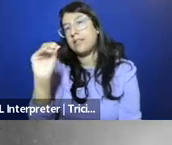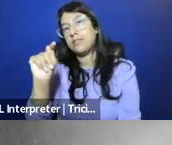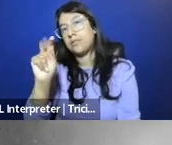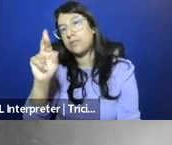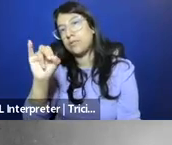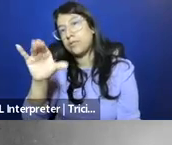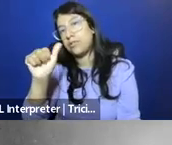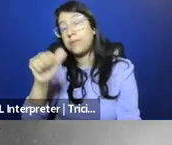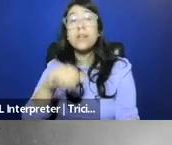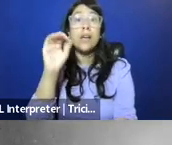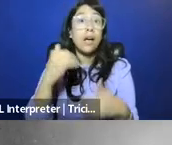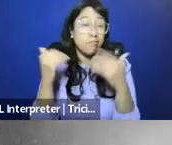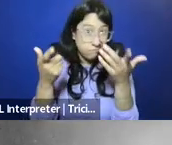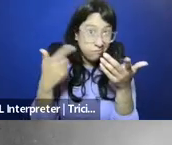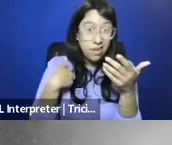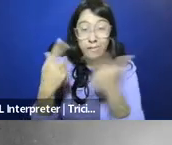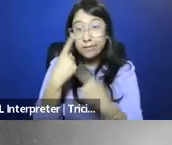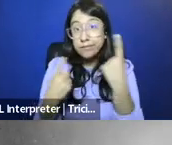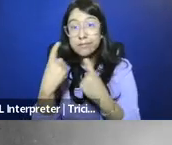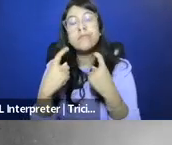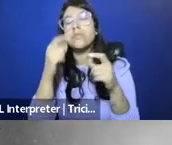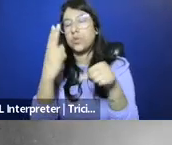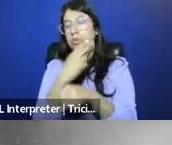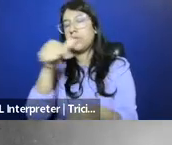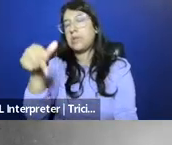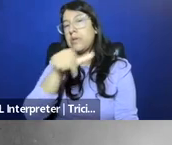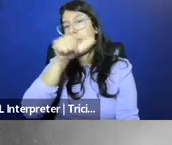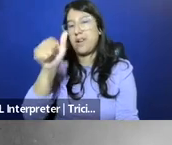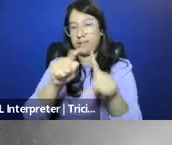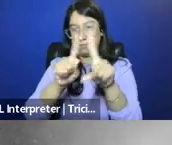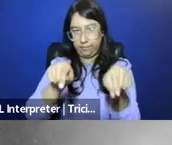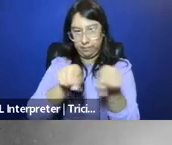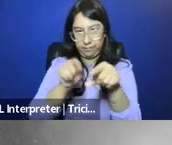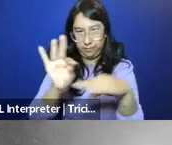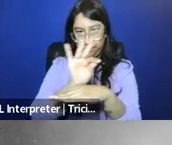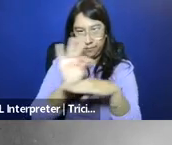and we hope that you will, you can use the Q&A box, and if you encounter any technical issues